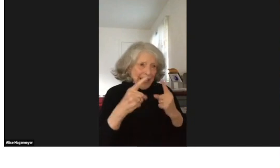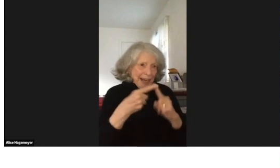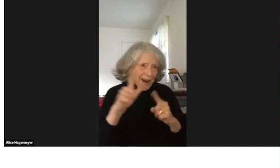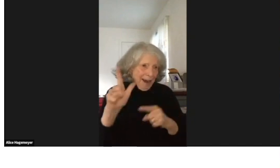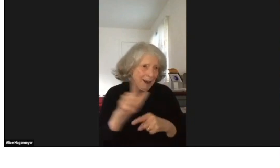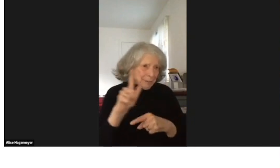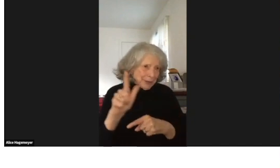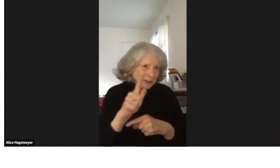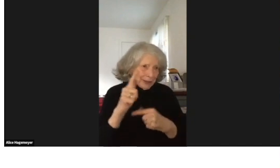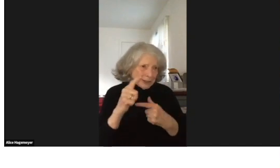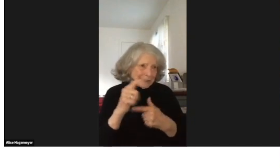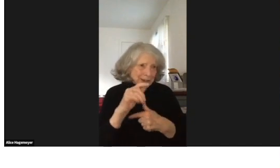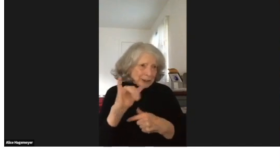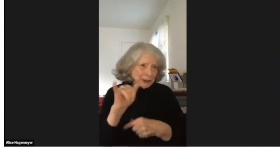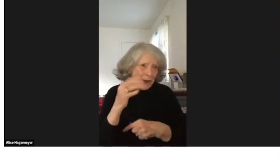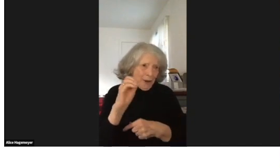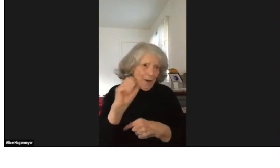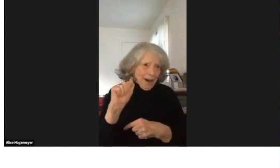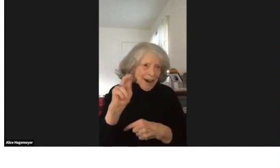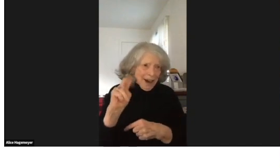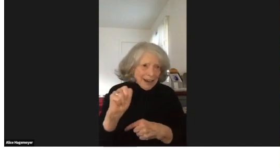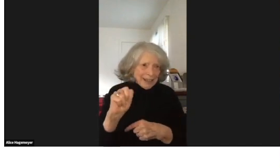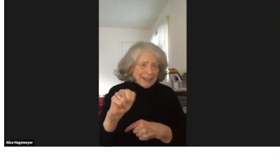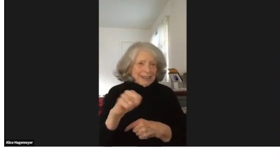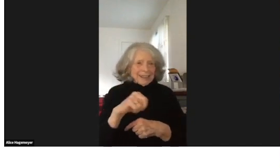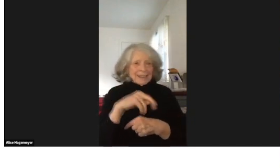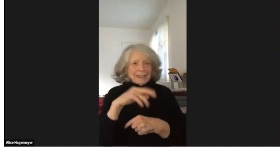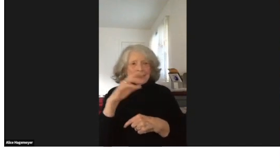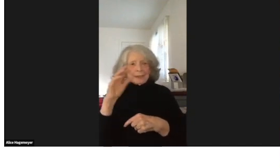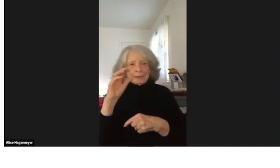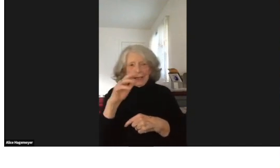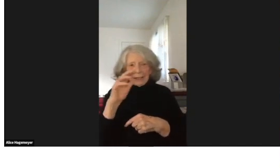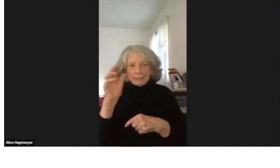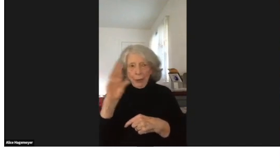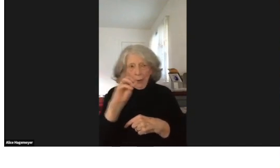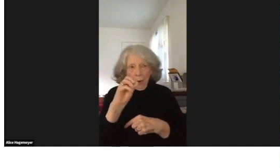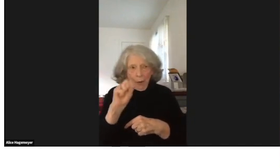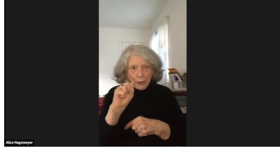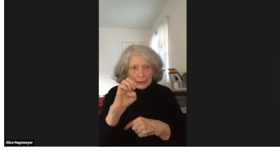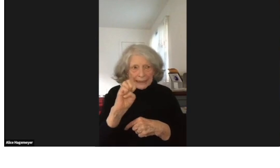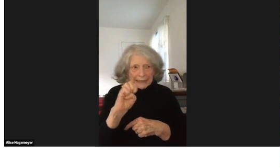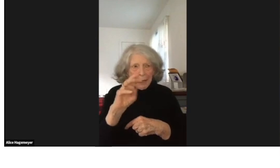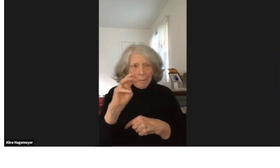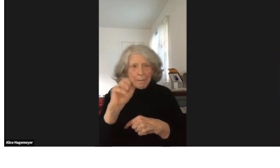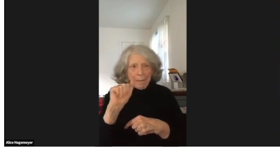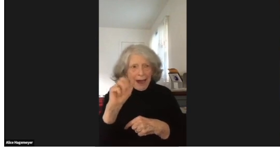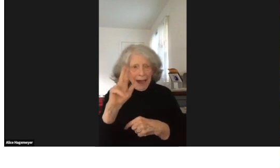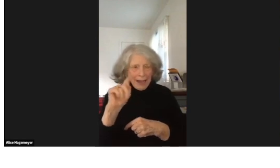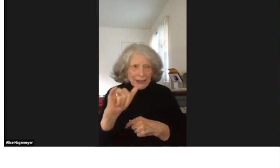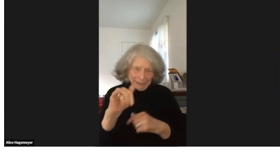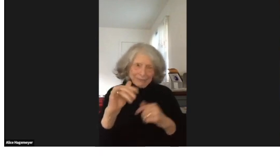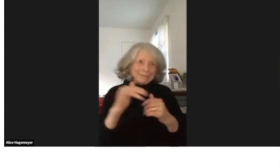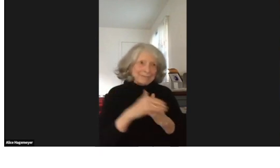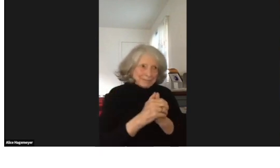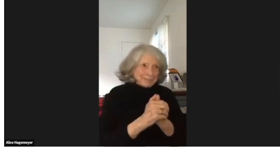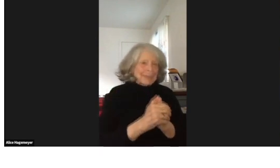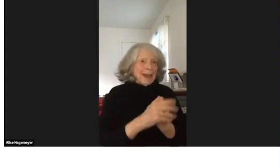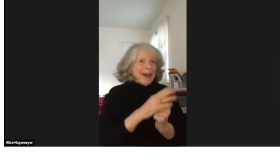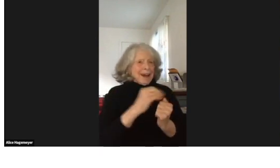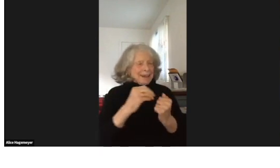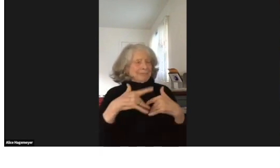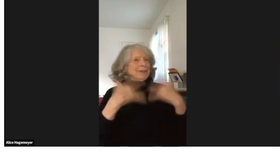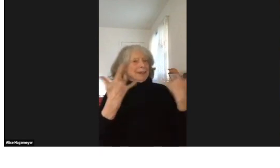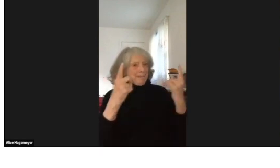I'm also thrilled to see my friends, my co-librarians, Joan, Rosa, Marti.